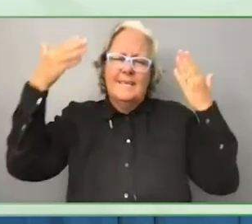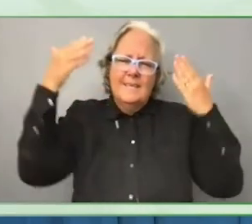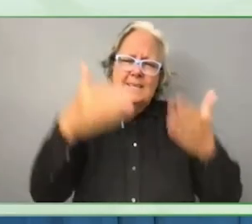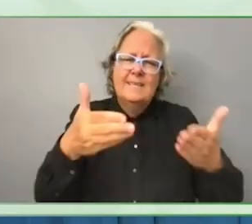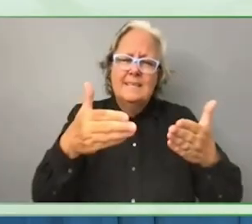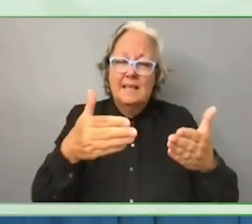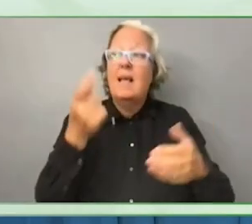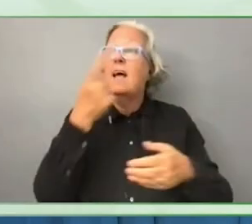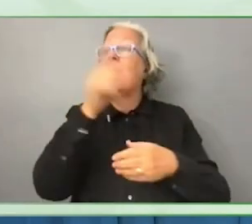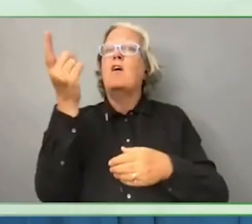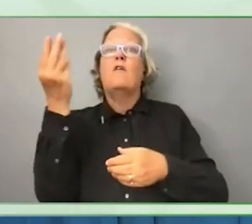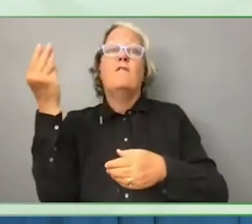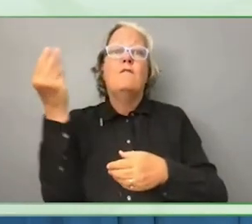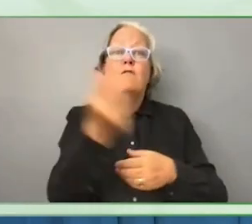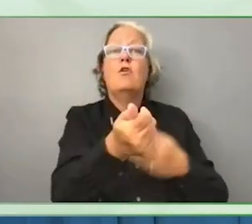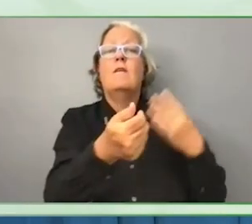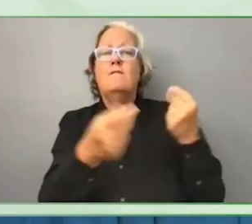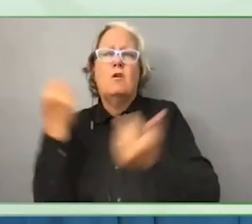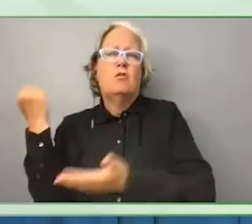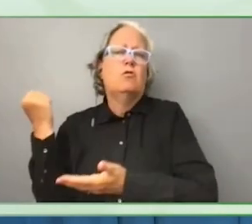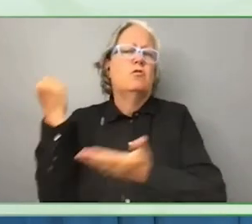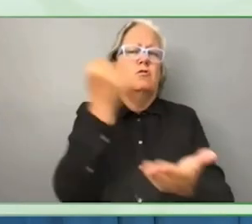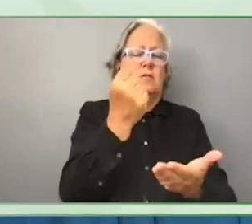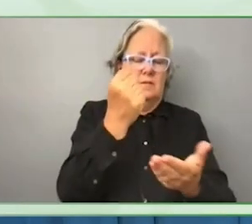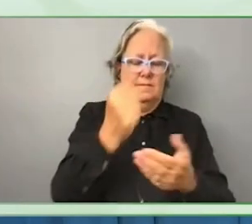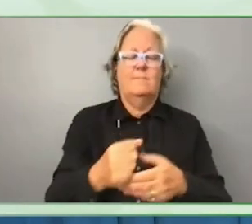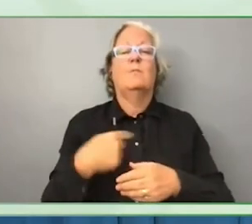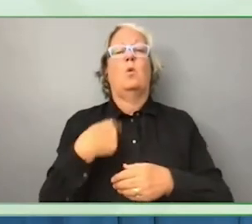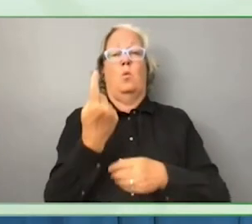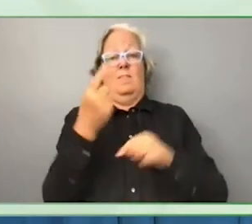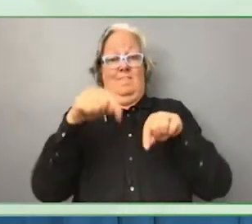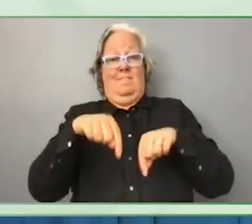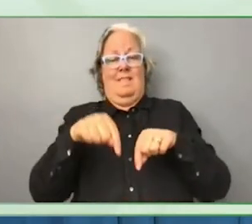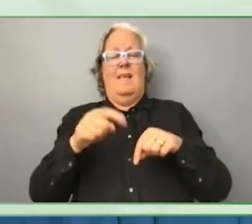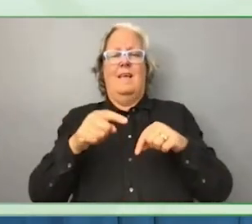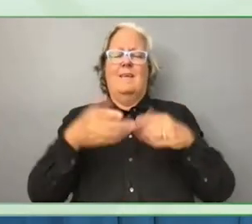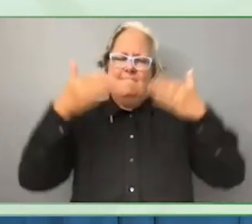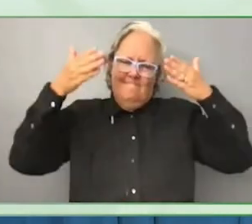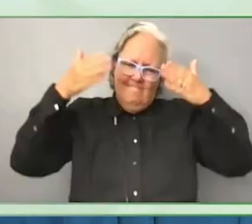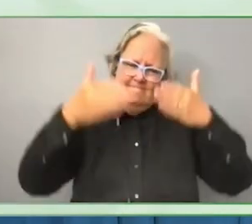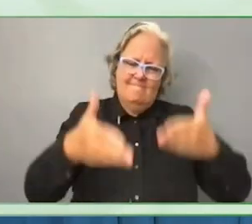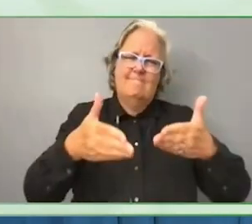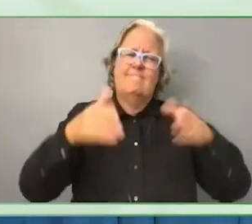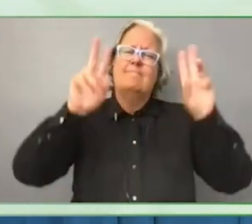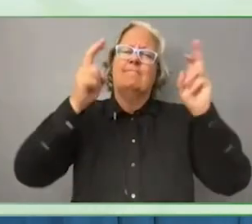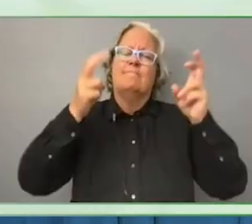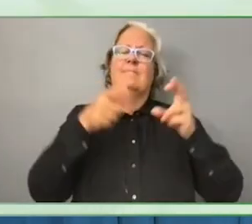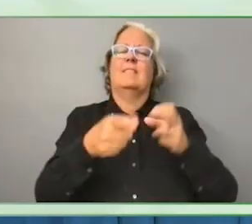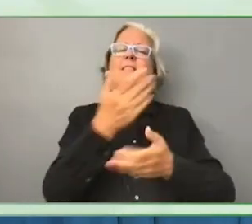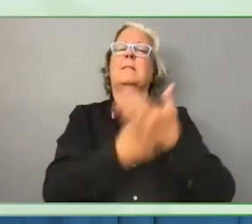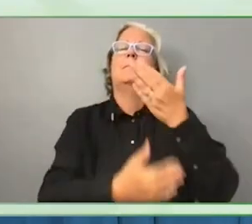I will dive into disability, but we are here today with some of the